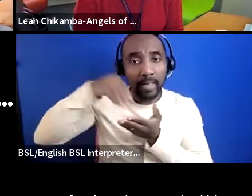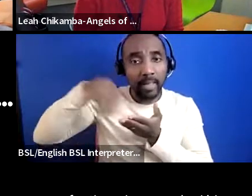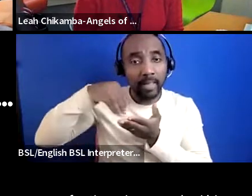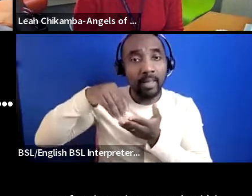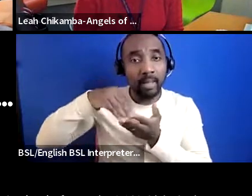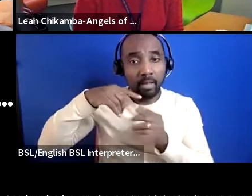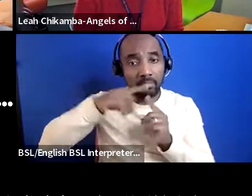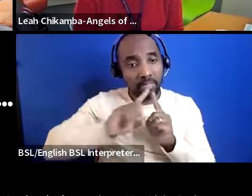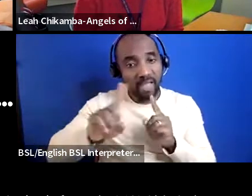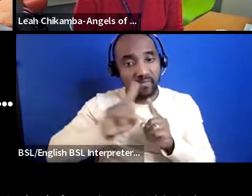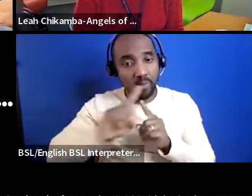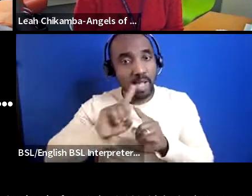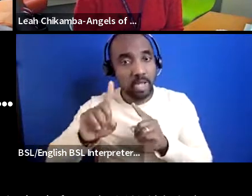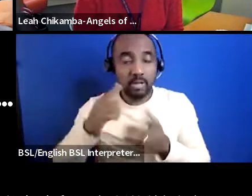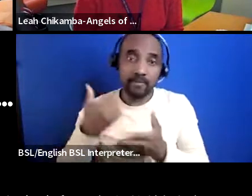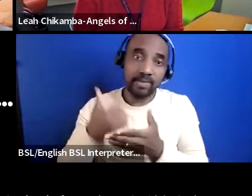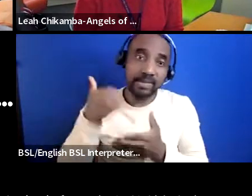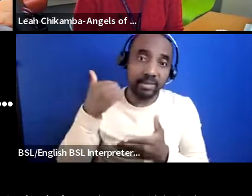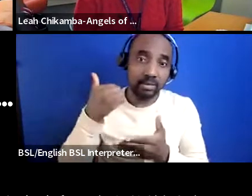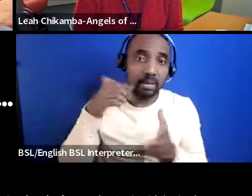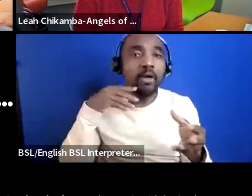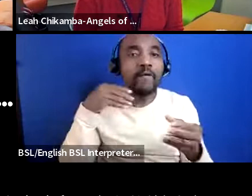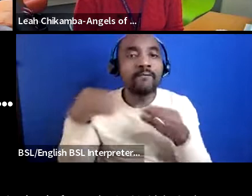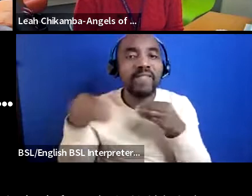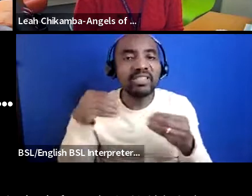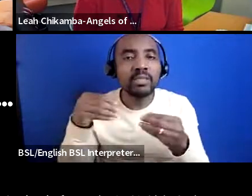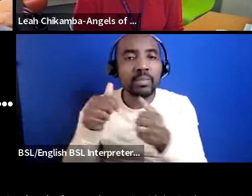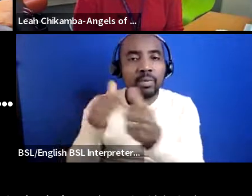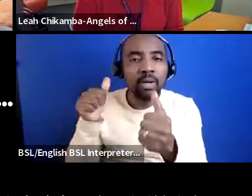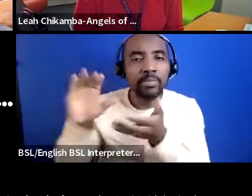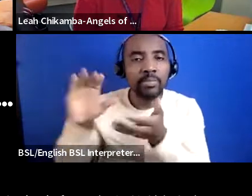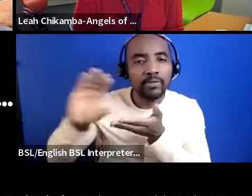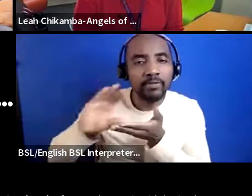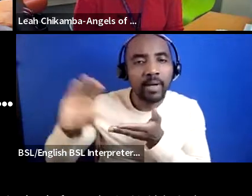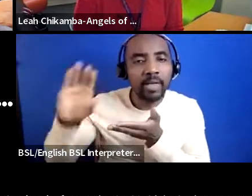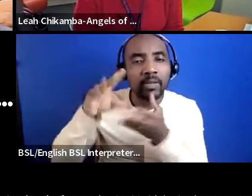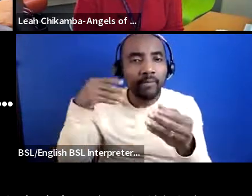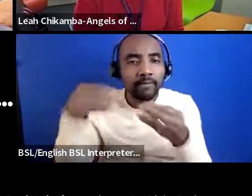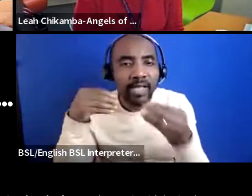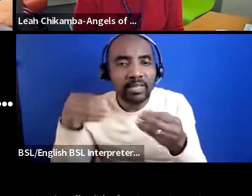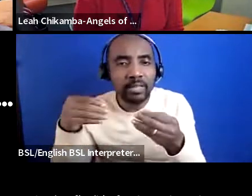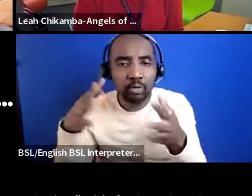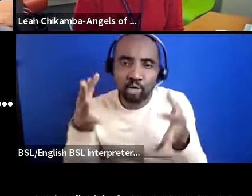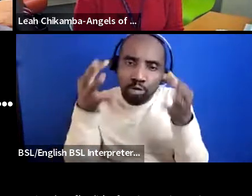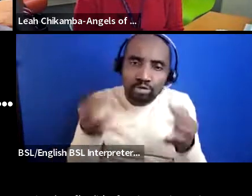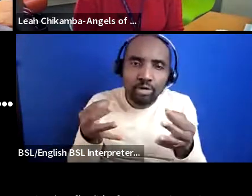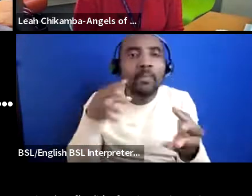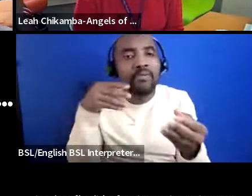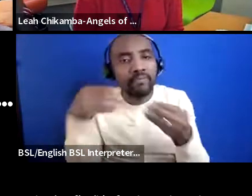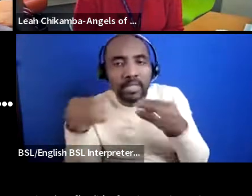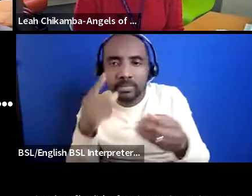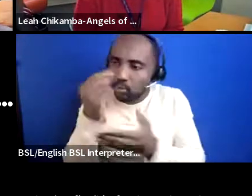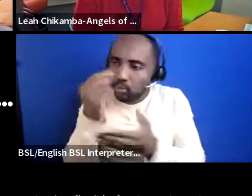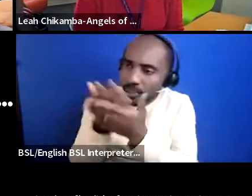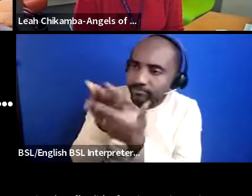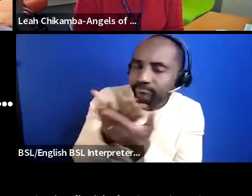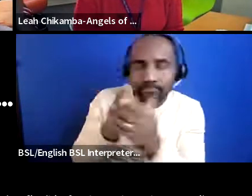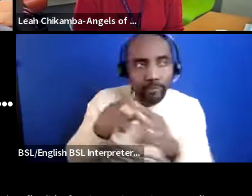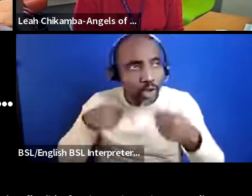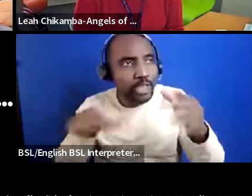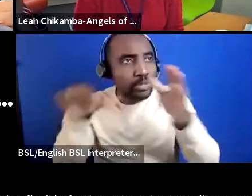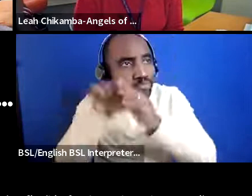of having flexible funders um who you can talk to about the challenges you're facing been